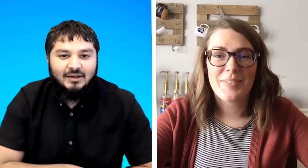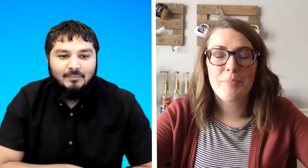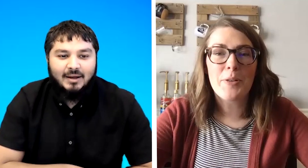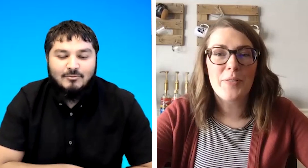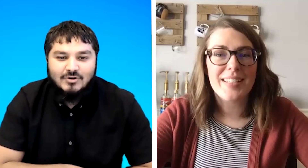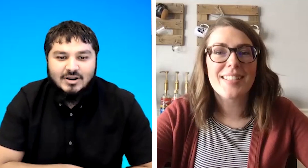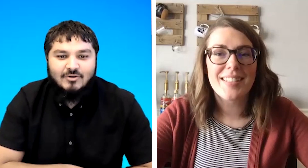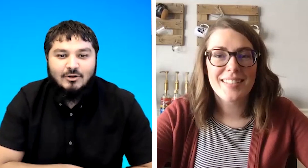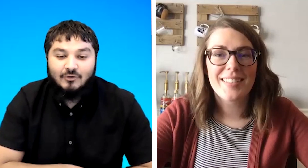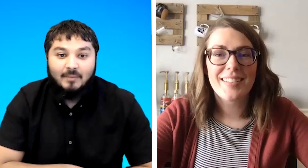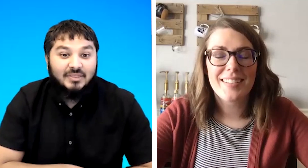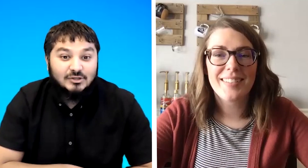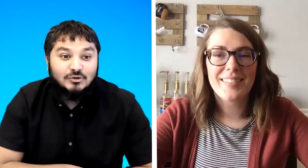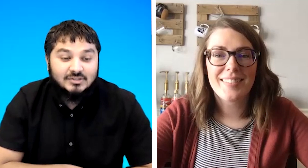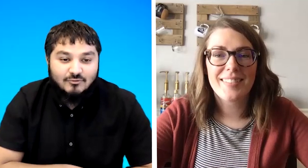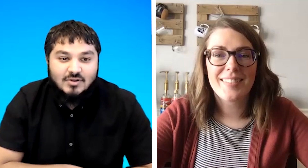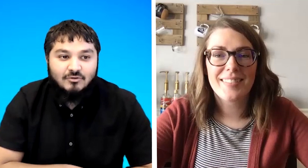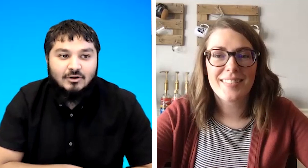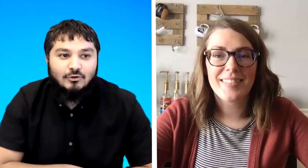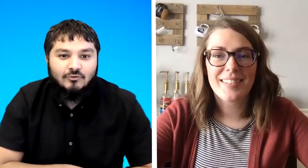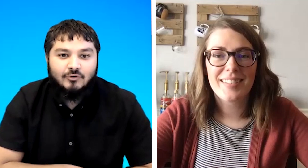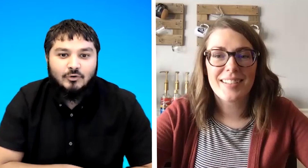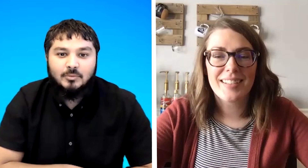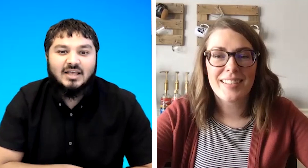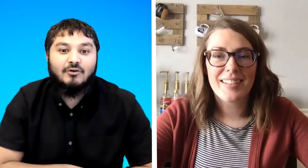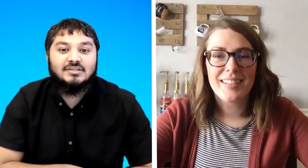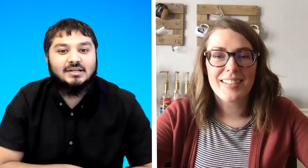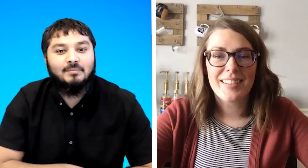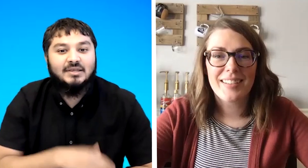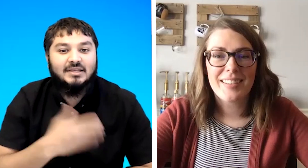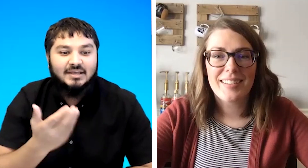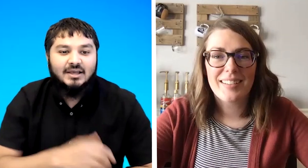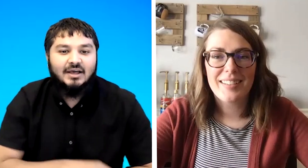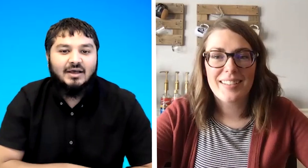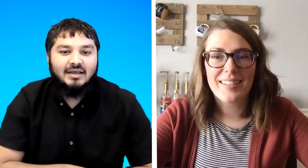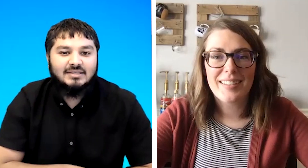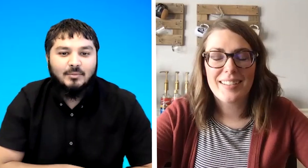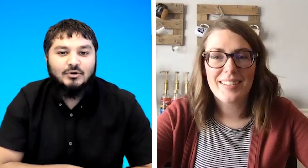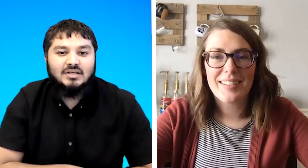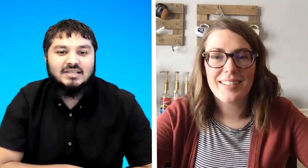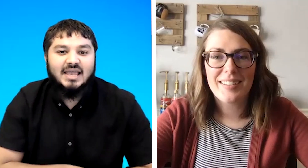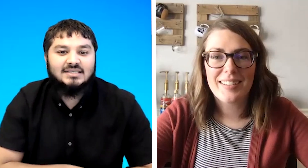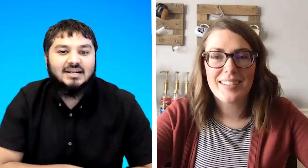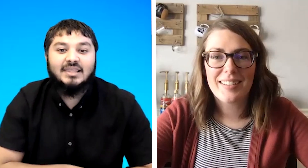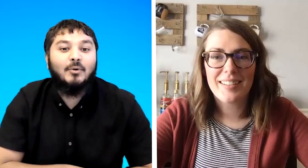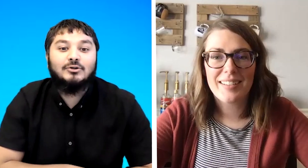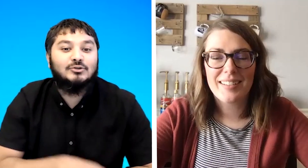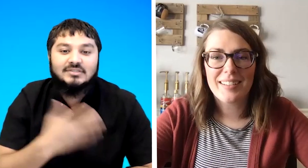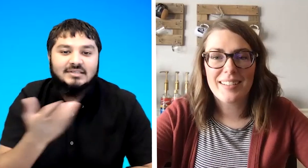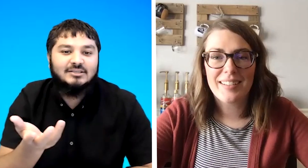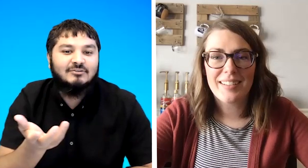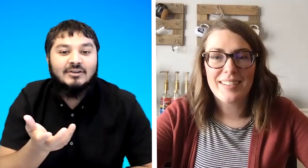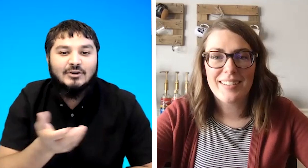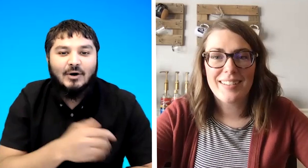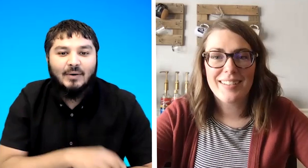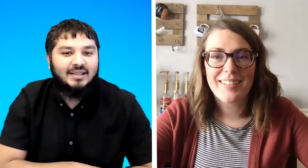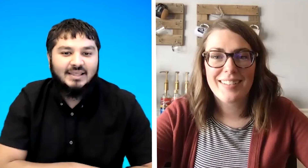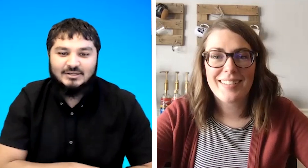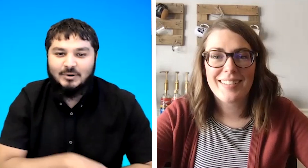but i'm really really looking and the students are really really looking forward to because i already said i'm meeting uh someone who does asl and they want to see this video they just want to